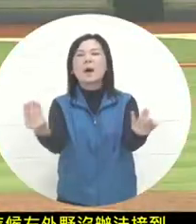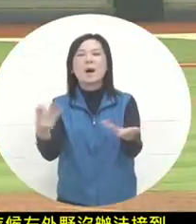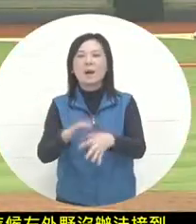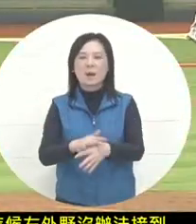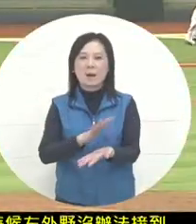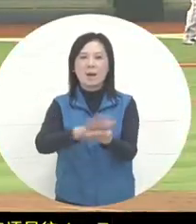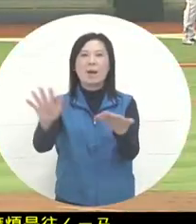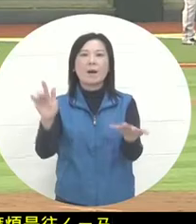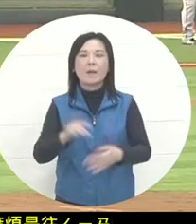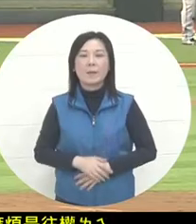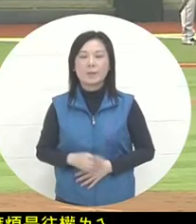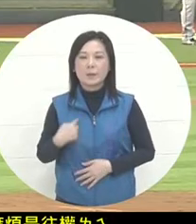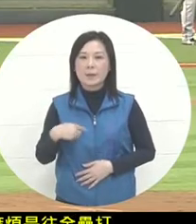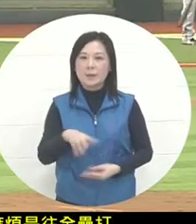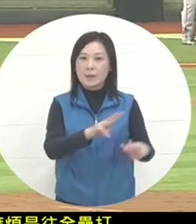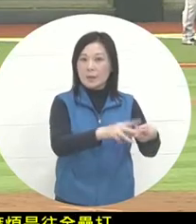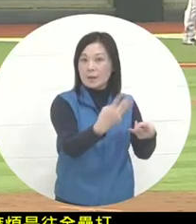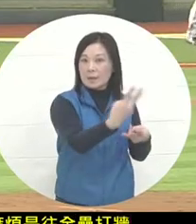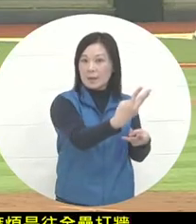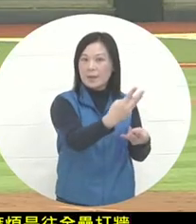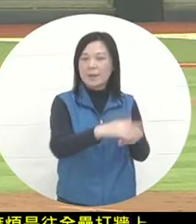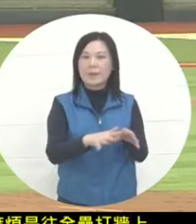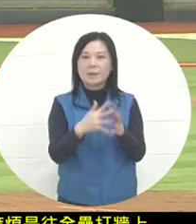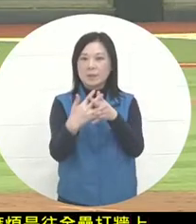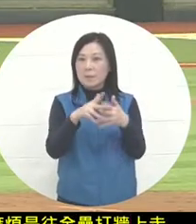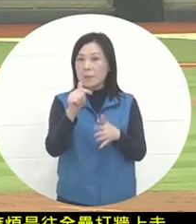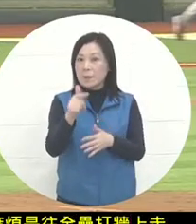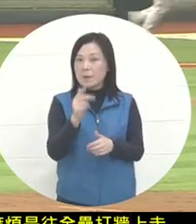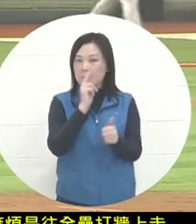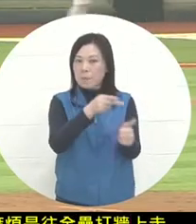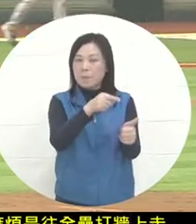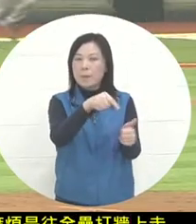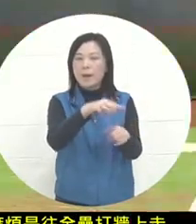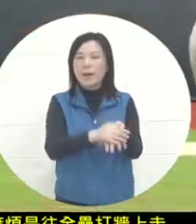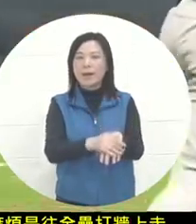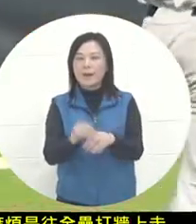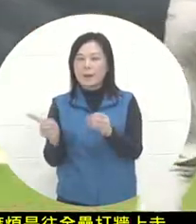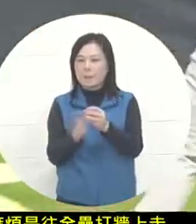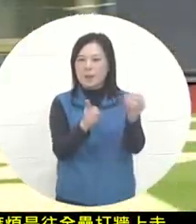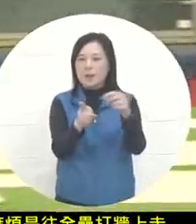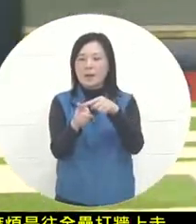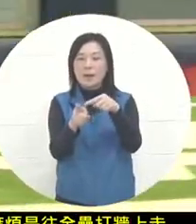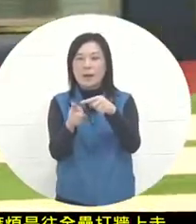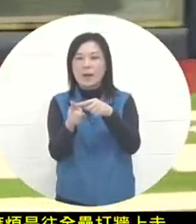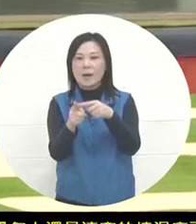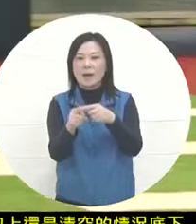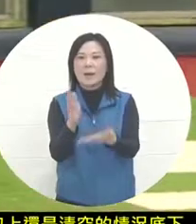, Sene's American coach's command is not to play. Stop it and